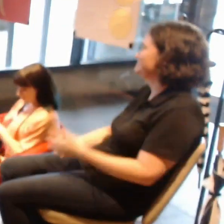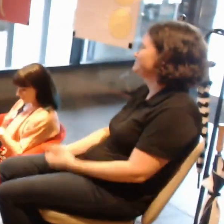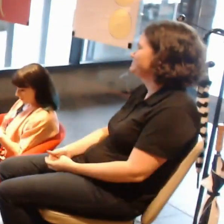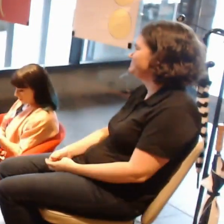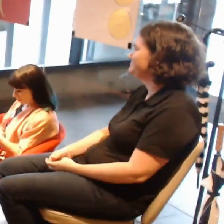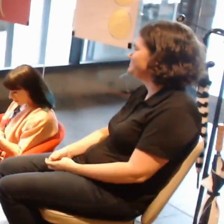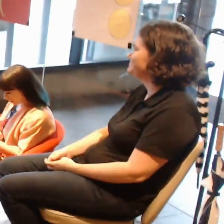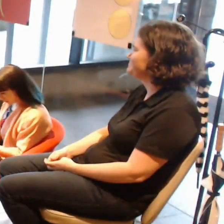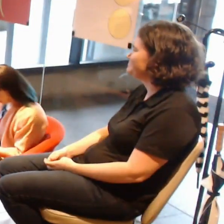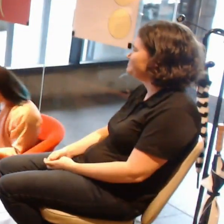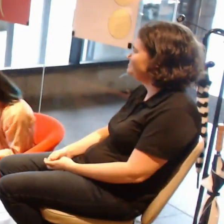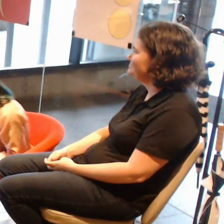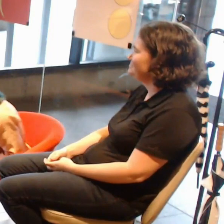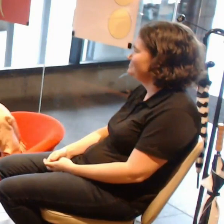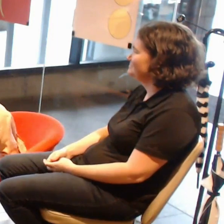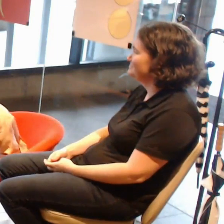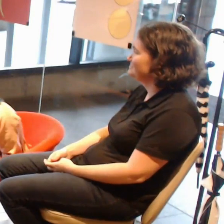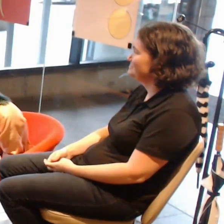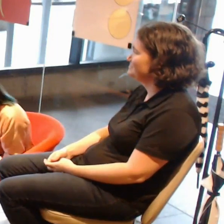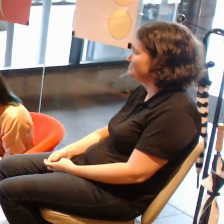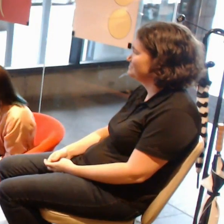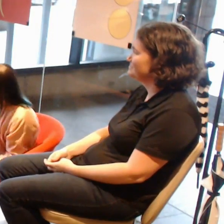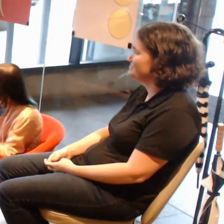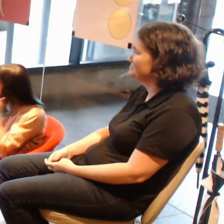Just a quick note - we did have a huge amount of issues with the livestream.